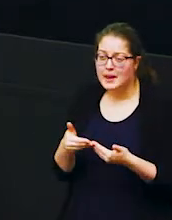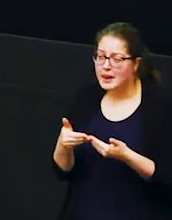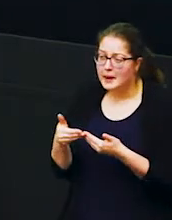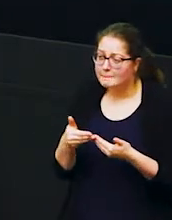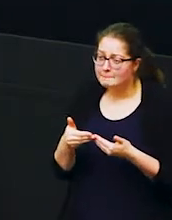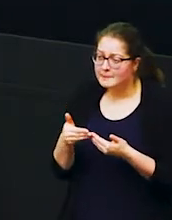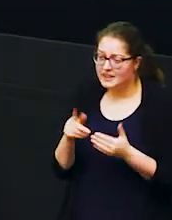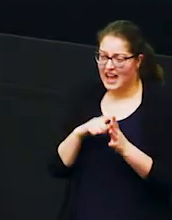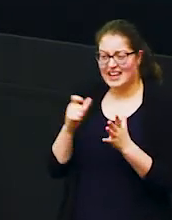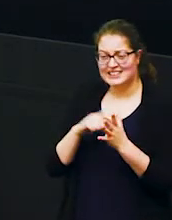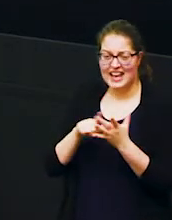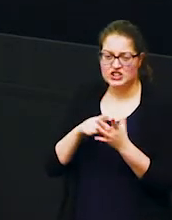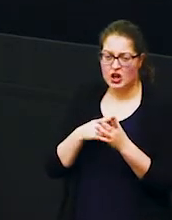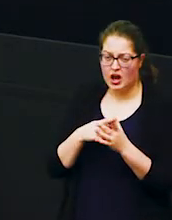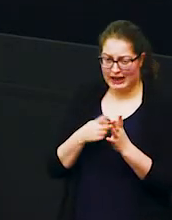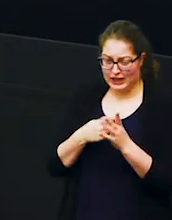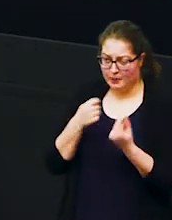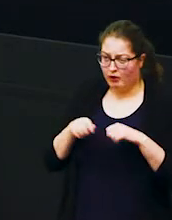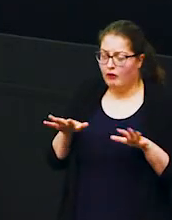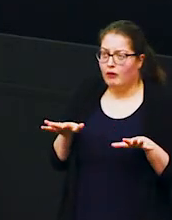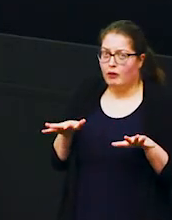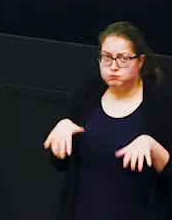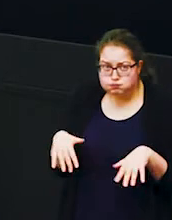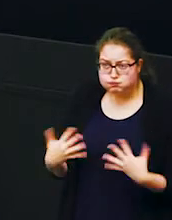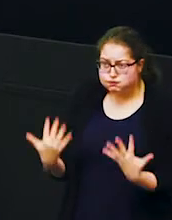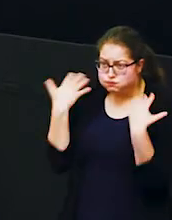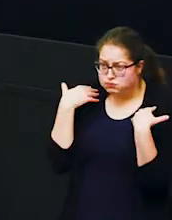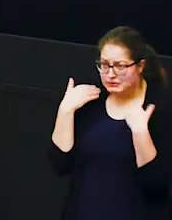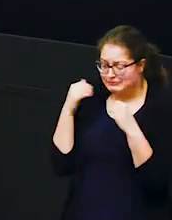a little bit overwhelming for acacia so she's hiding under mum's tummy you can see that here